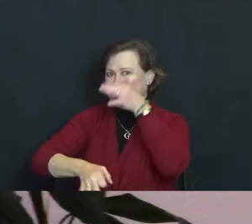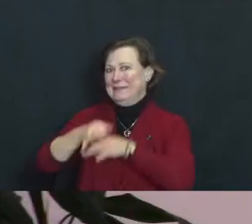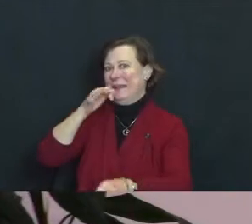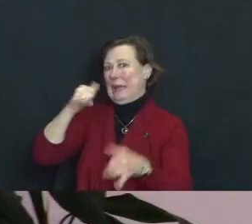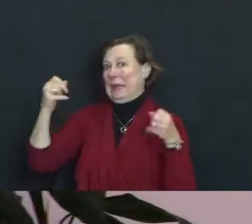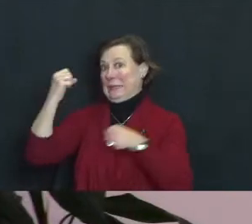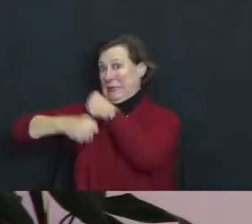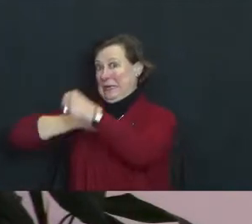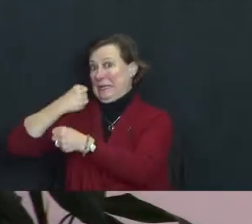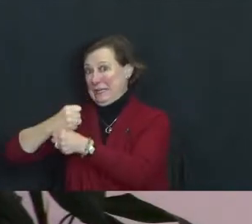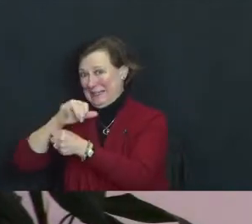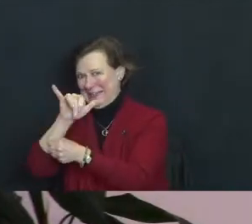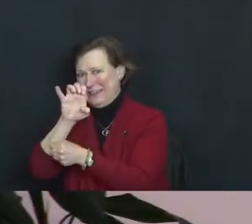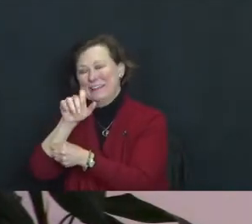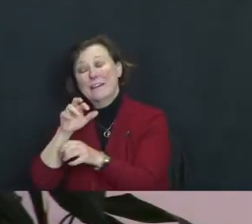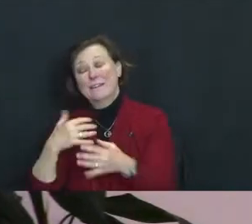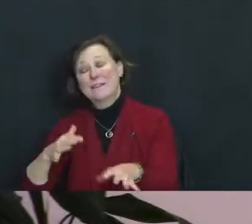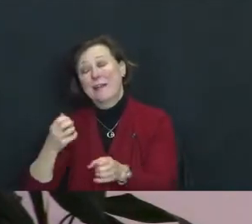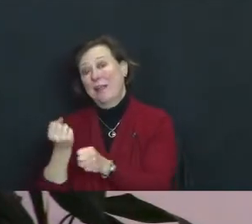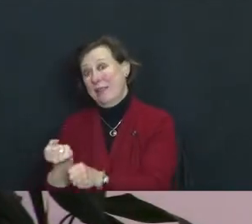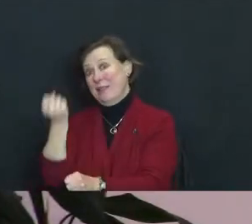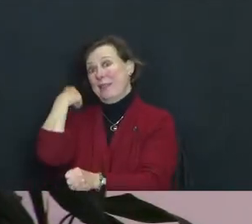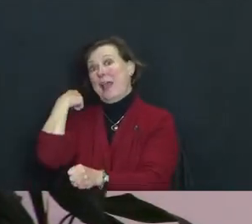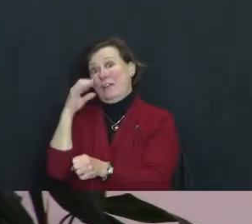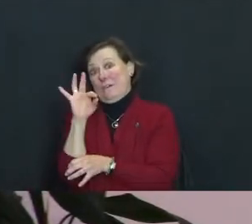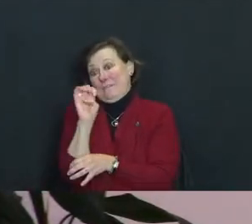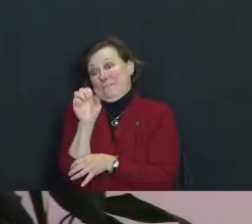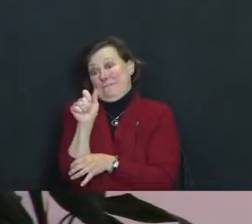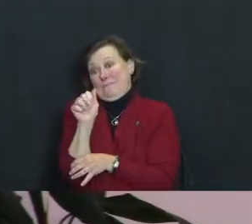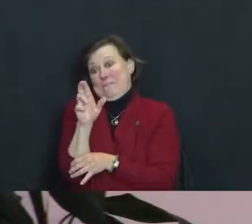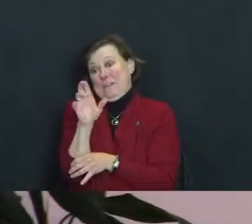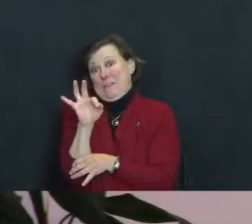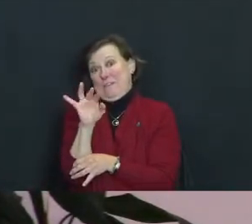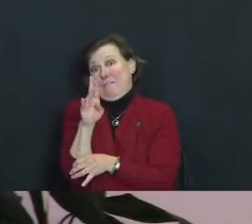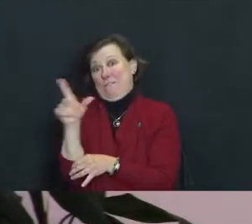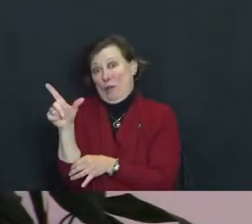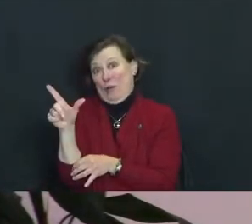It's been a fearful year in the past year, it certainly has.